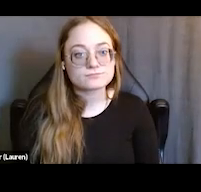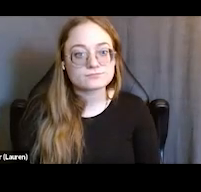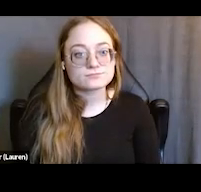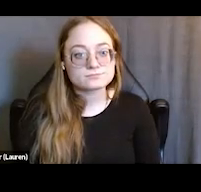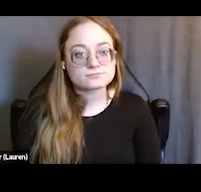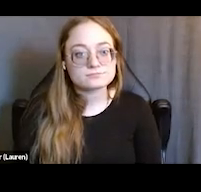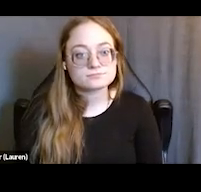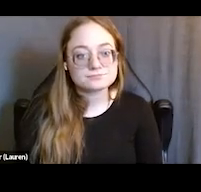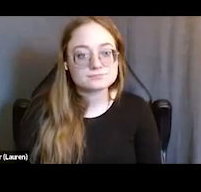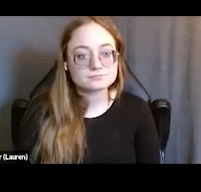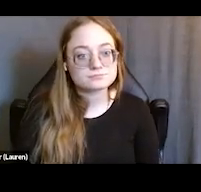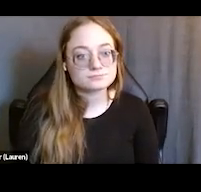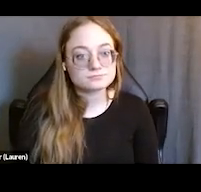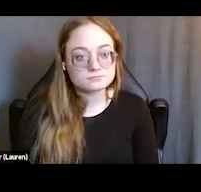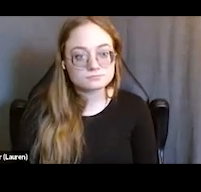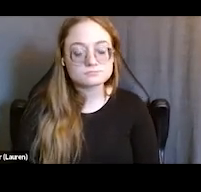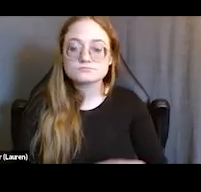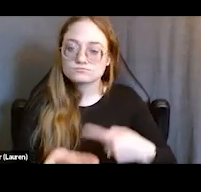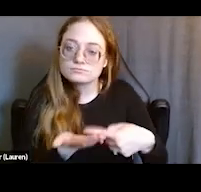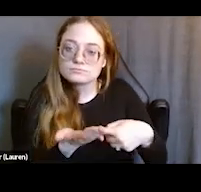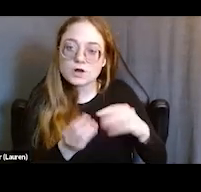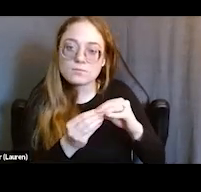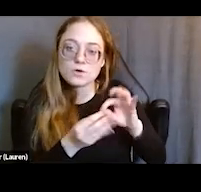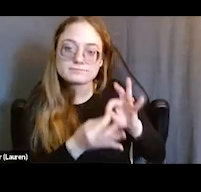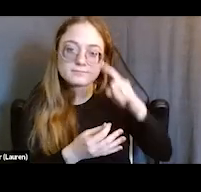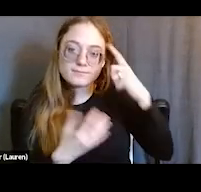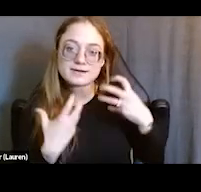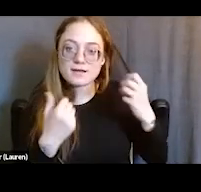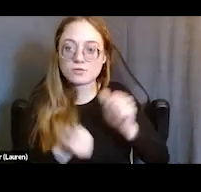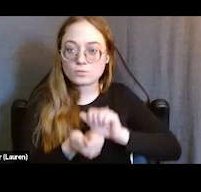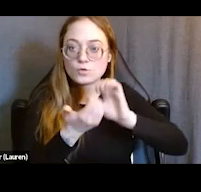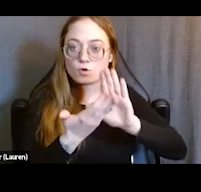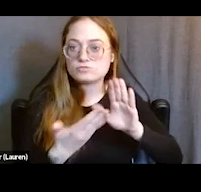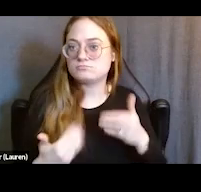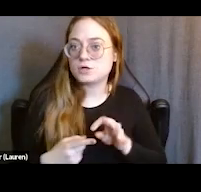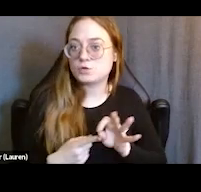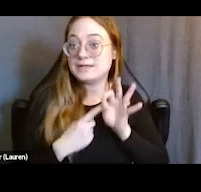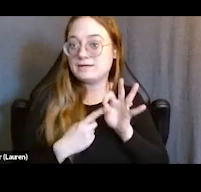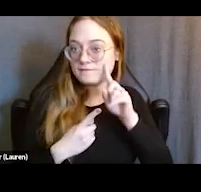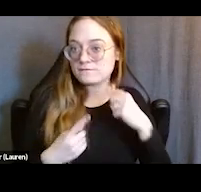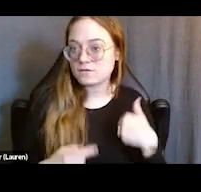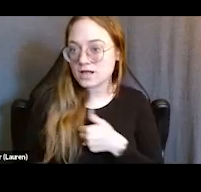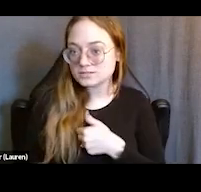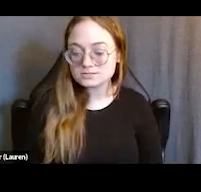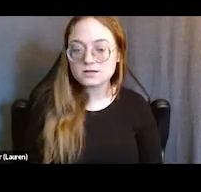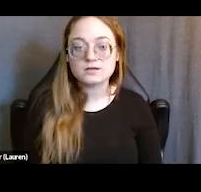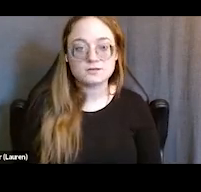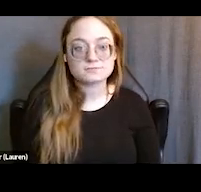And just to, you know, discuss a little bit of our mental health approach, which I think is very unique here. So as an MSW and an LCSW,